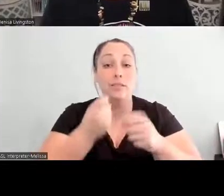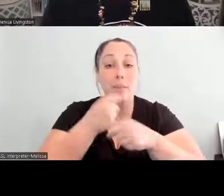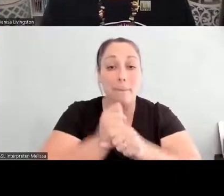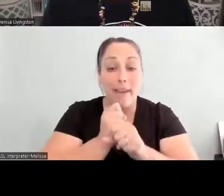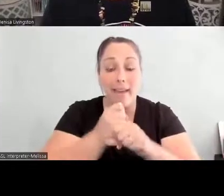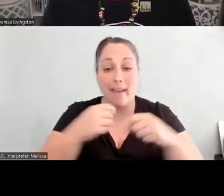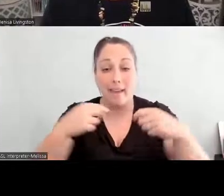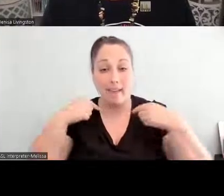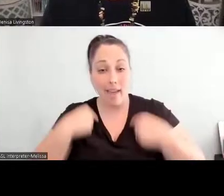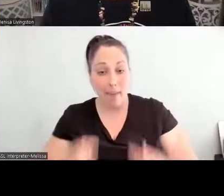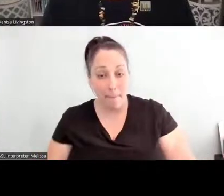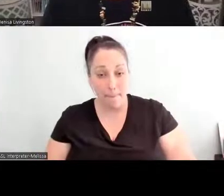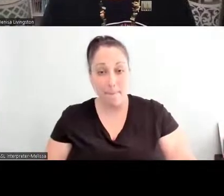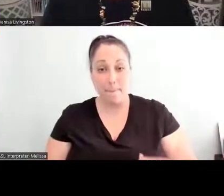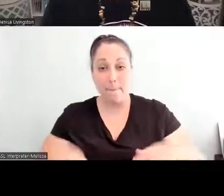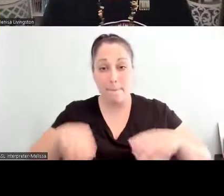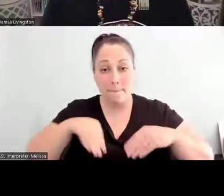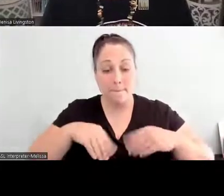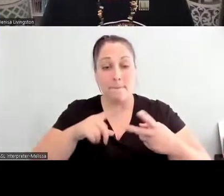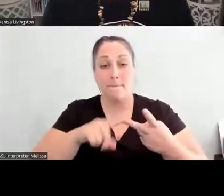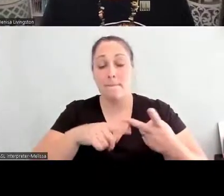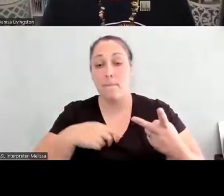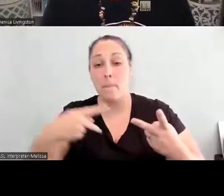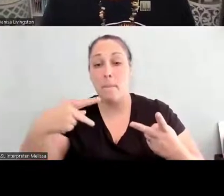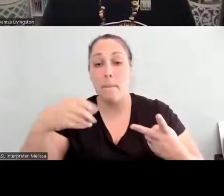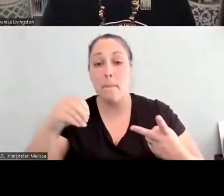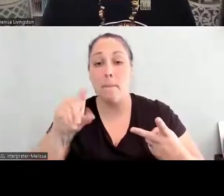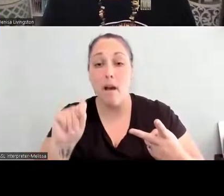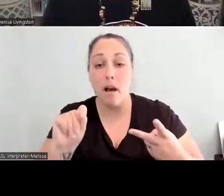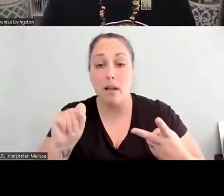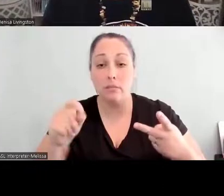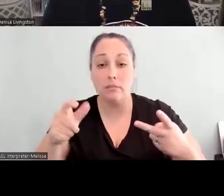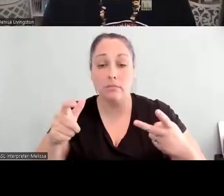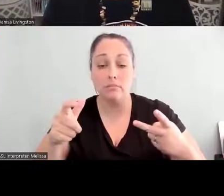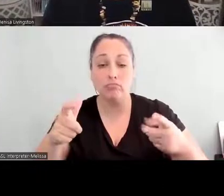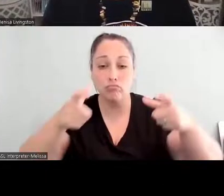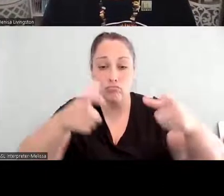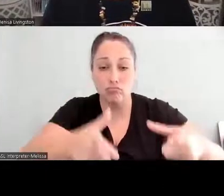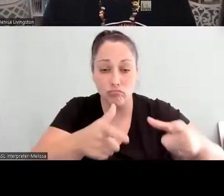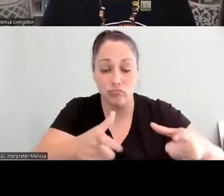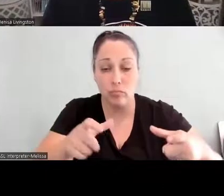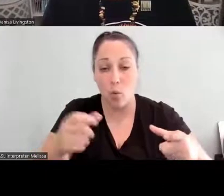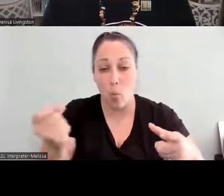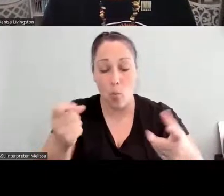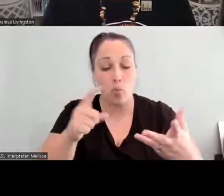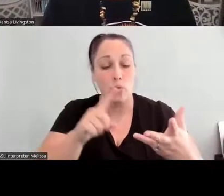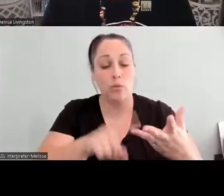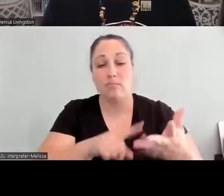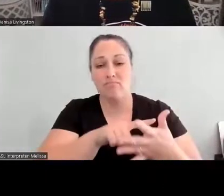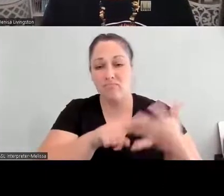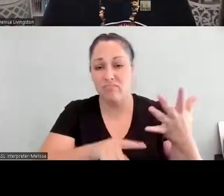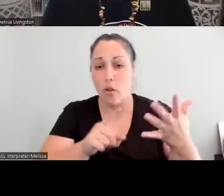These little things that may not matter mattered the most, and so we are still continuing our efforts to be able to help